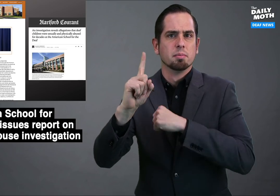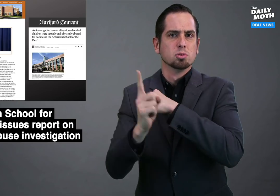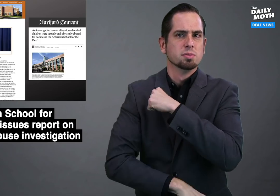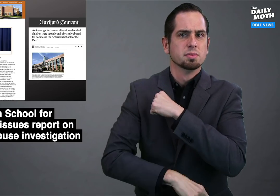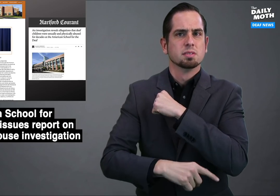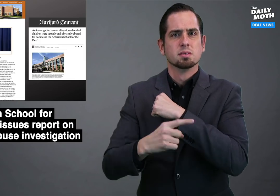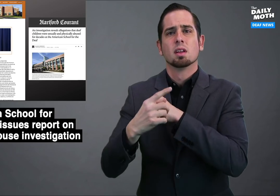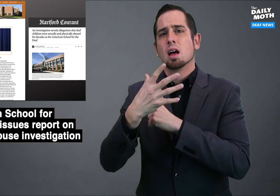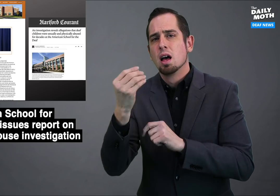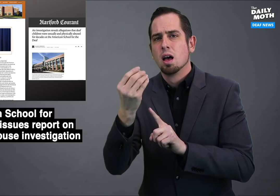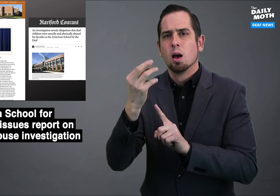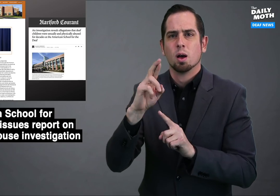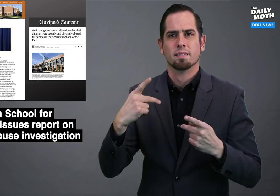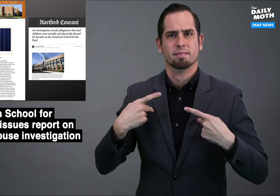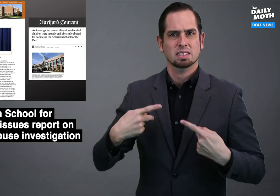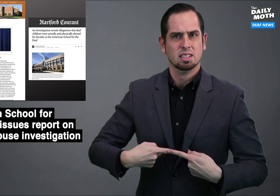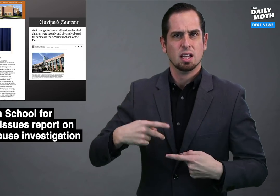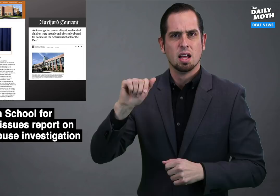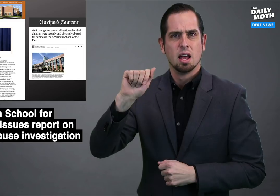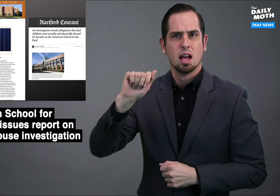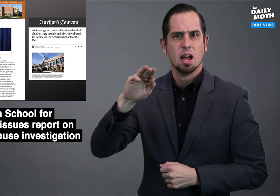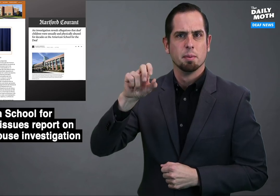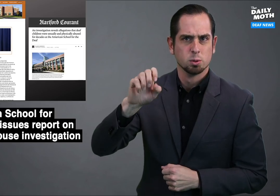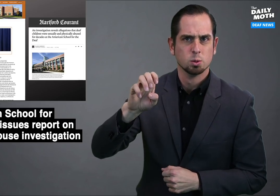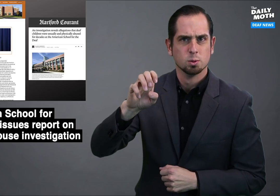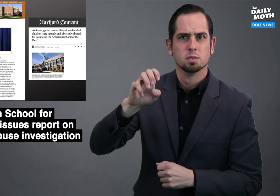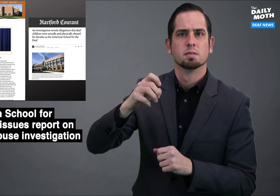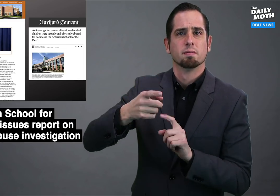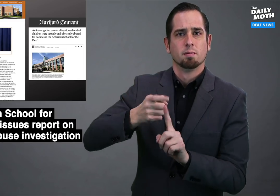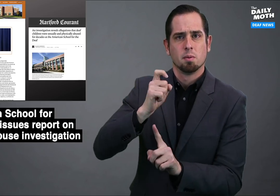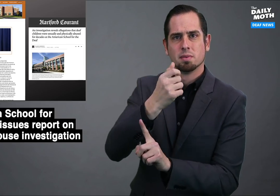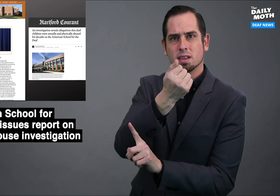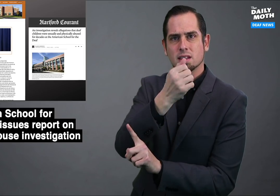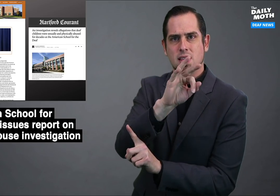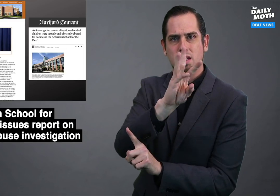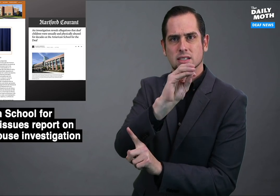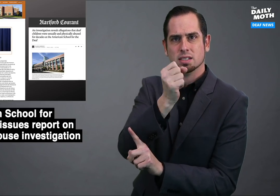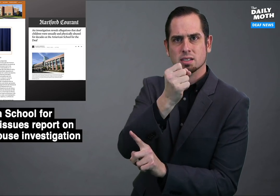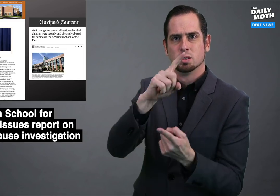punishment and/or physical abuse from the 1960's